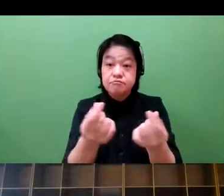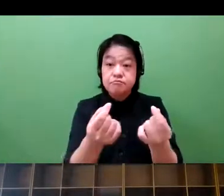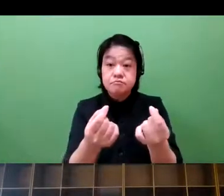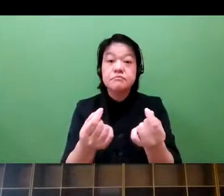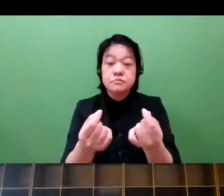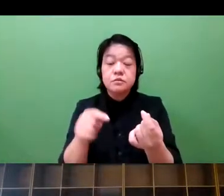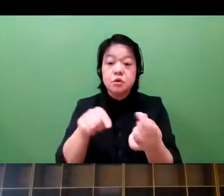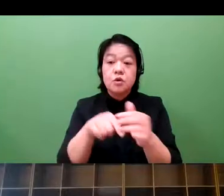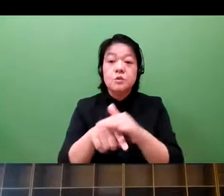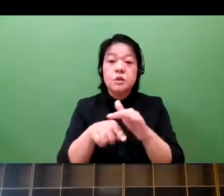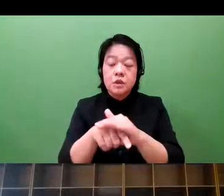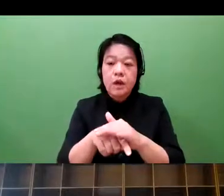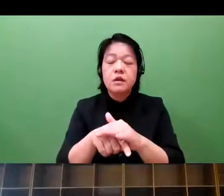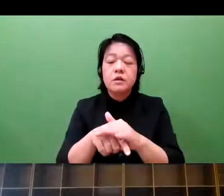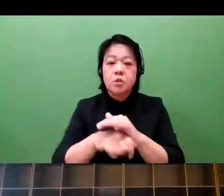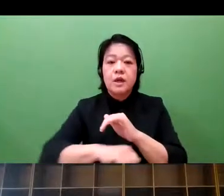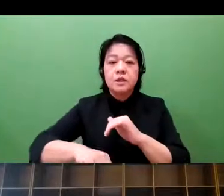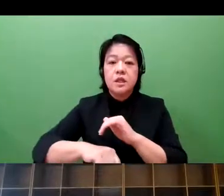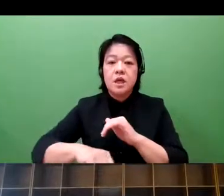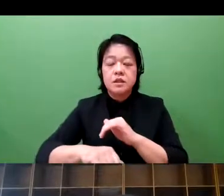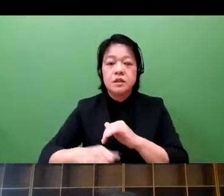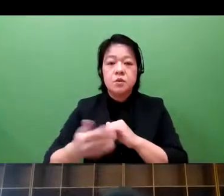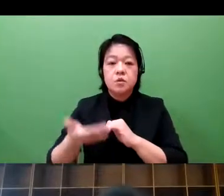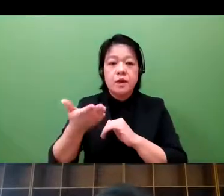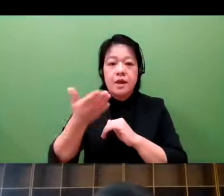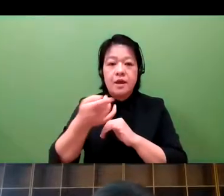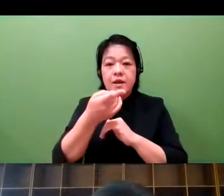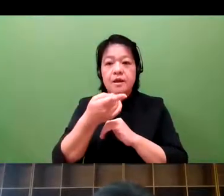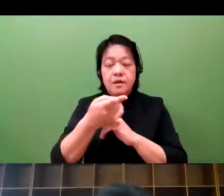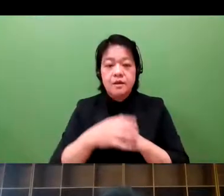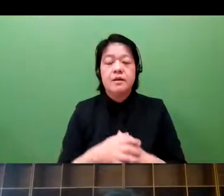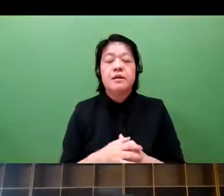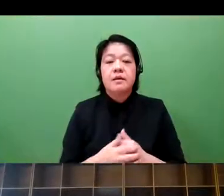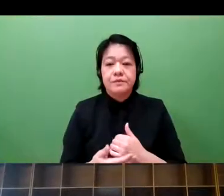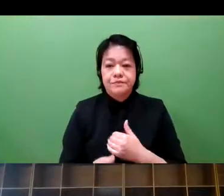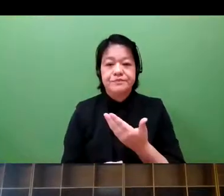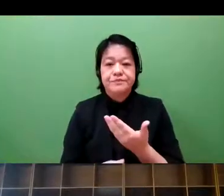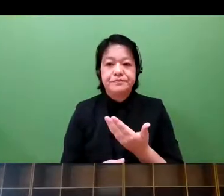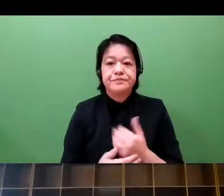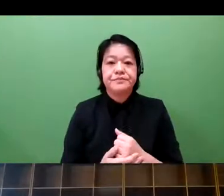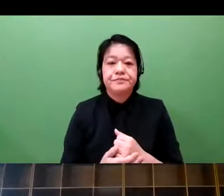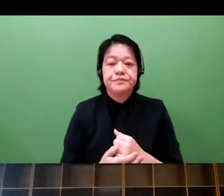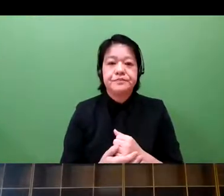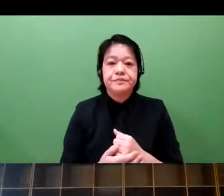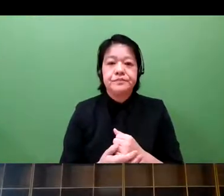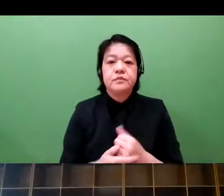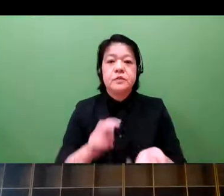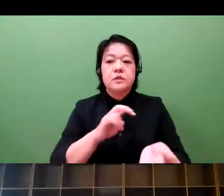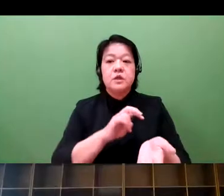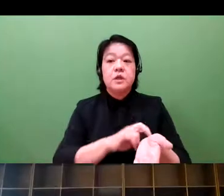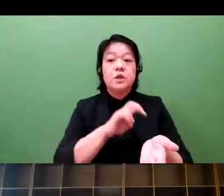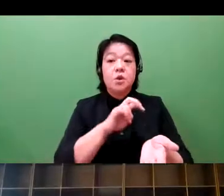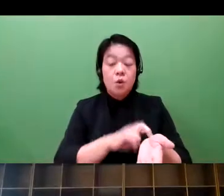to take care of patients, but this platform will cover a wider range of target people